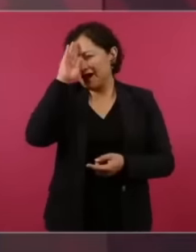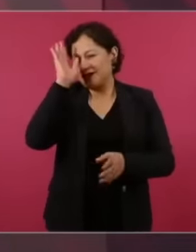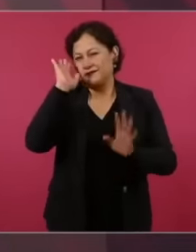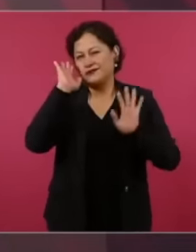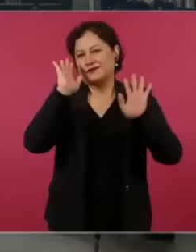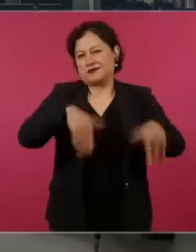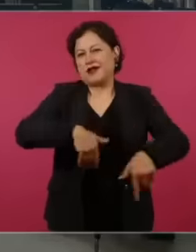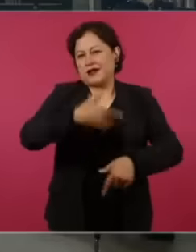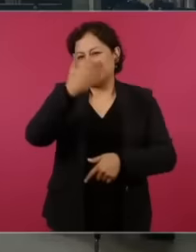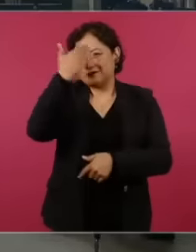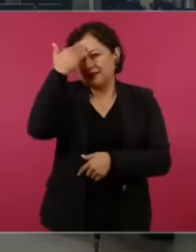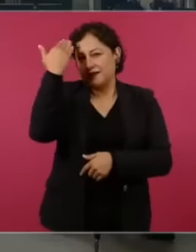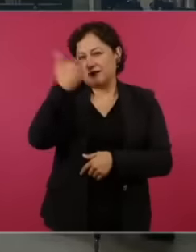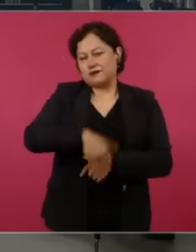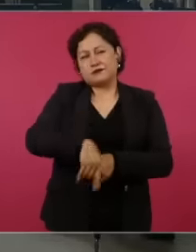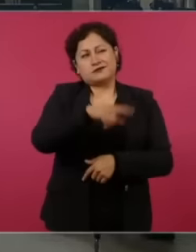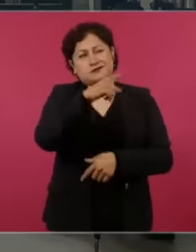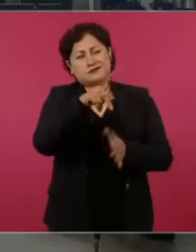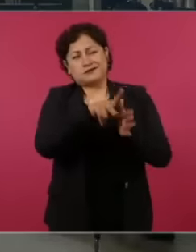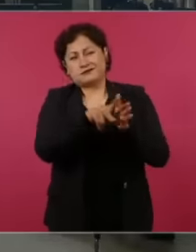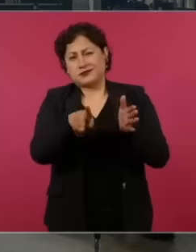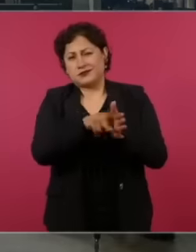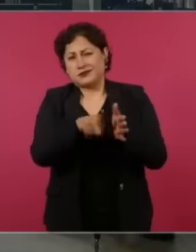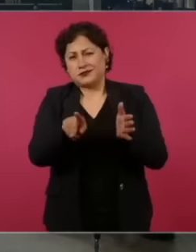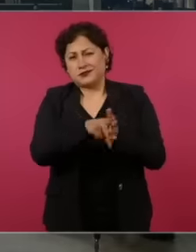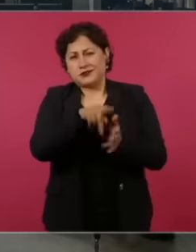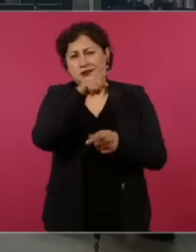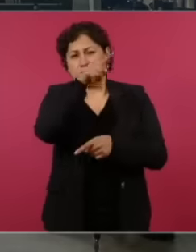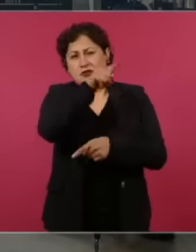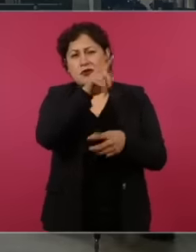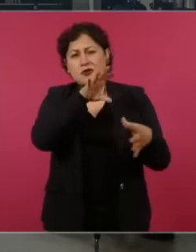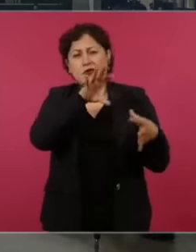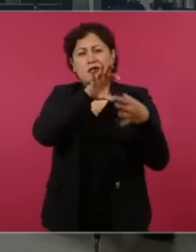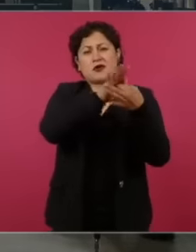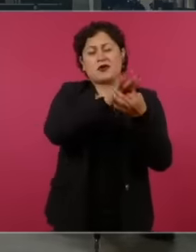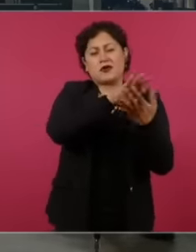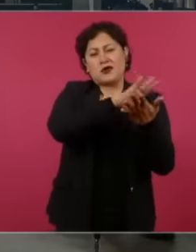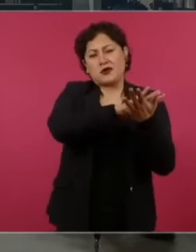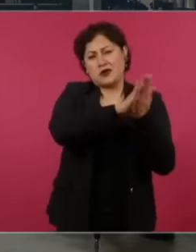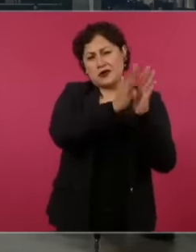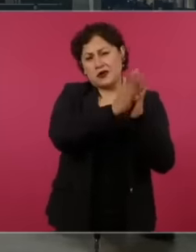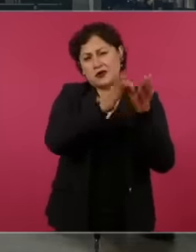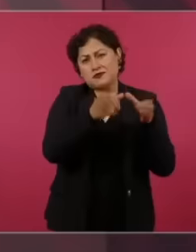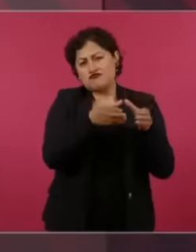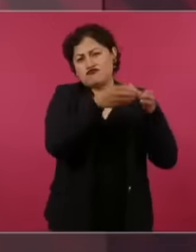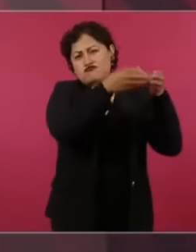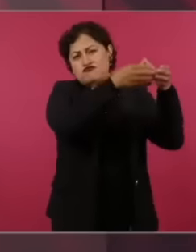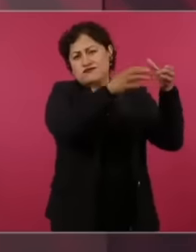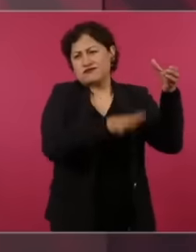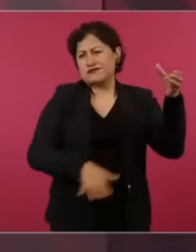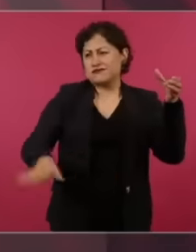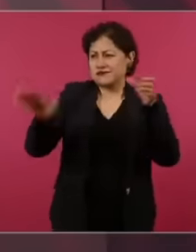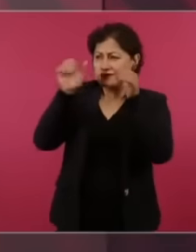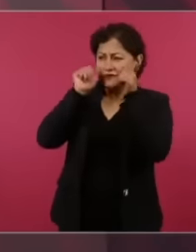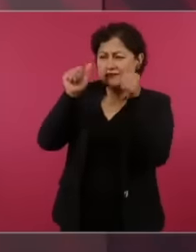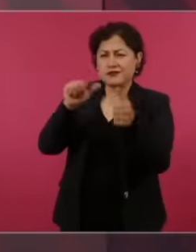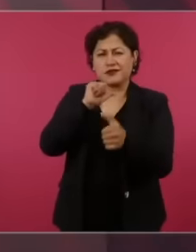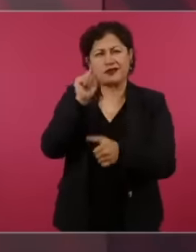it is a newspaper at the service of minorities, not conservatives,